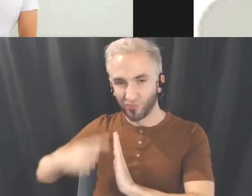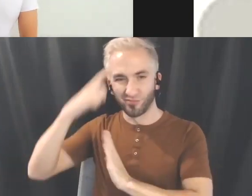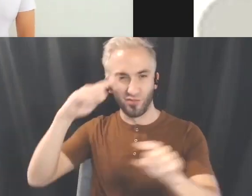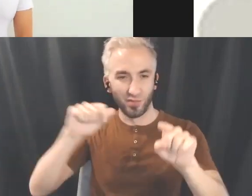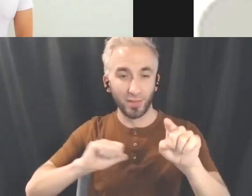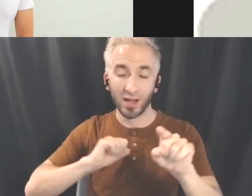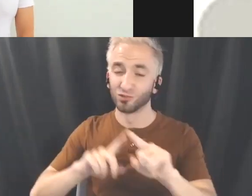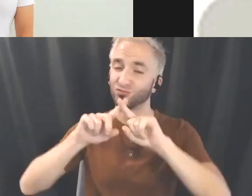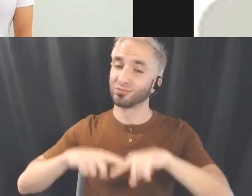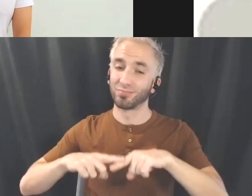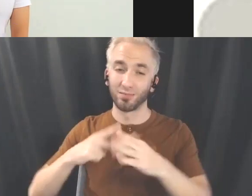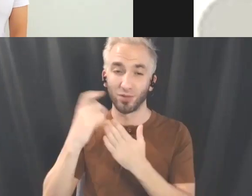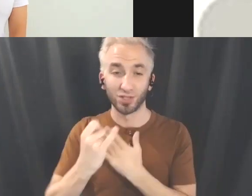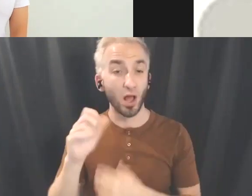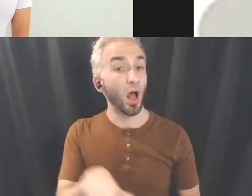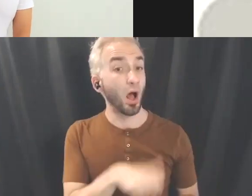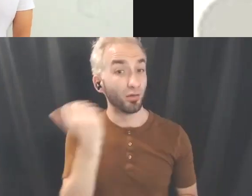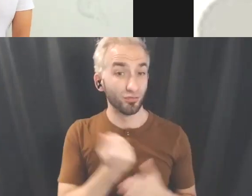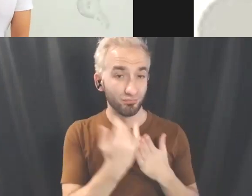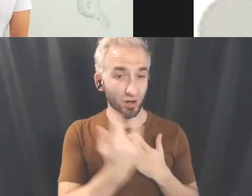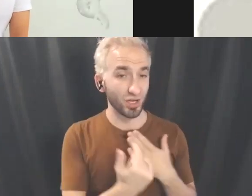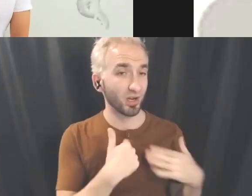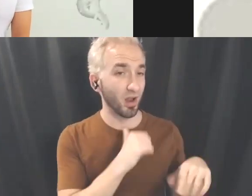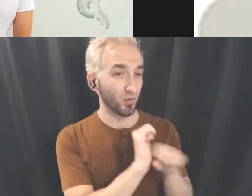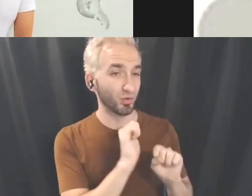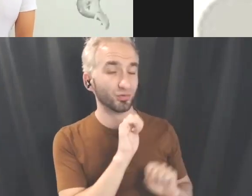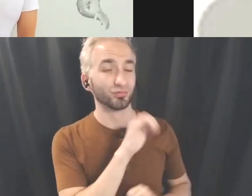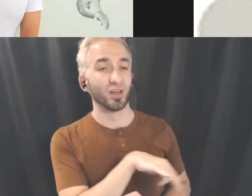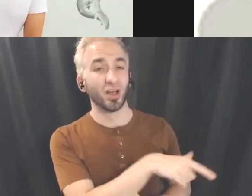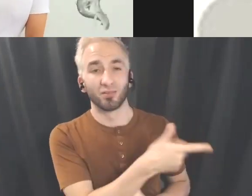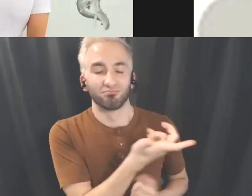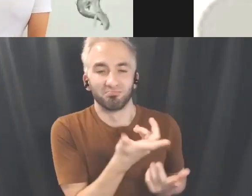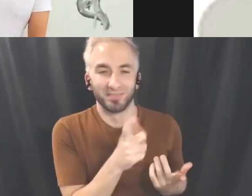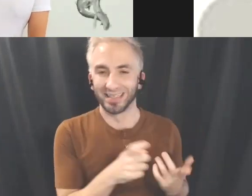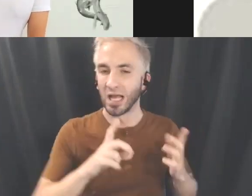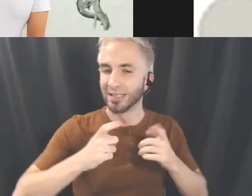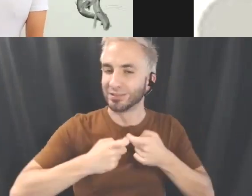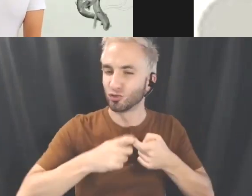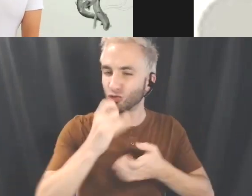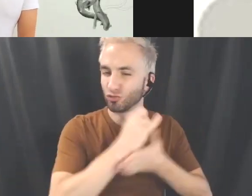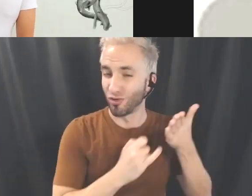While another project that I worked on, it really just needed digital drawings that are